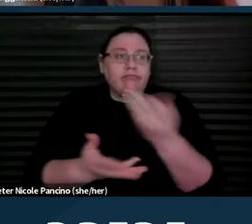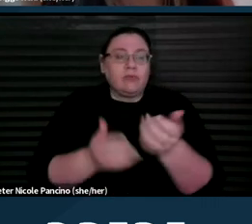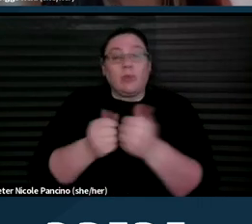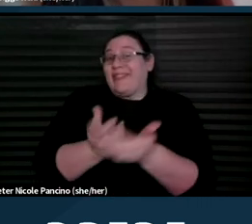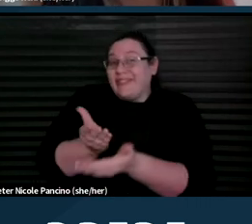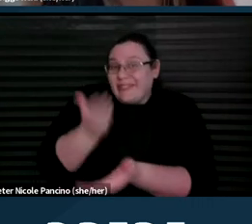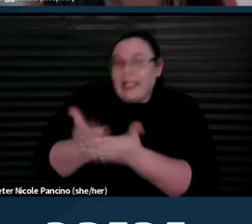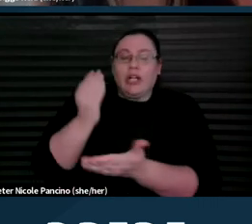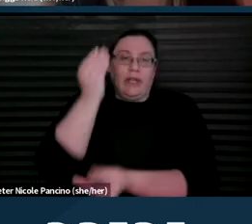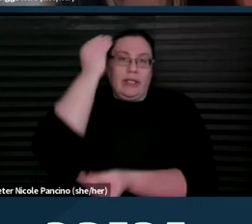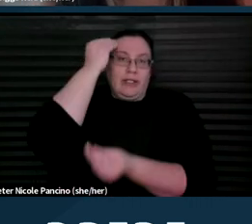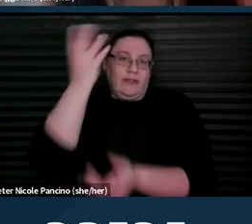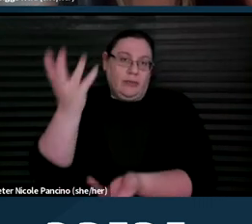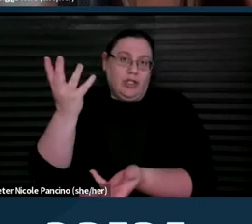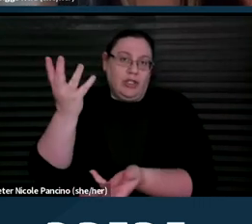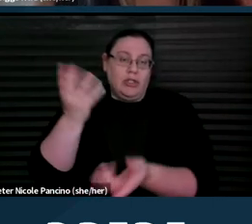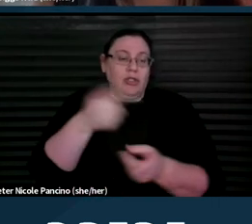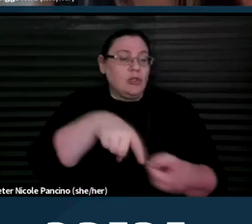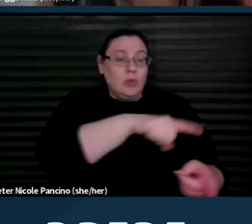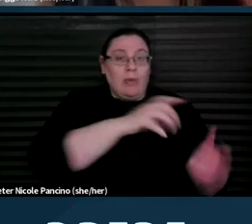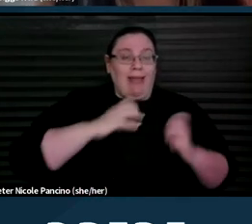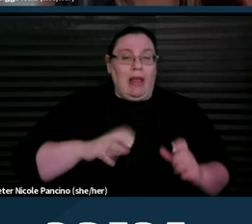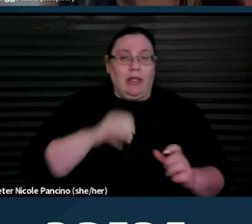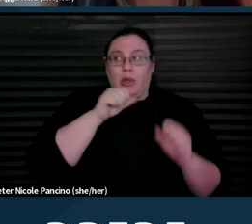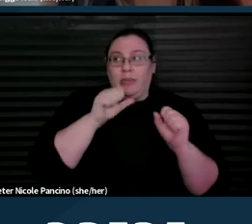so that clients don't potentially get misleading